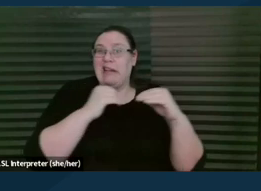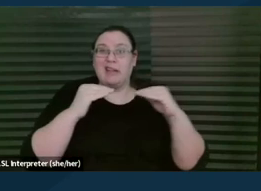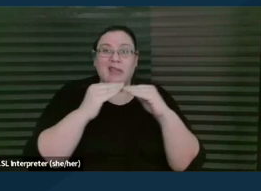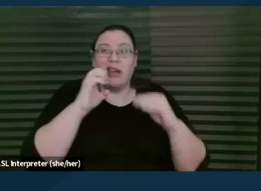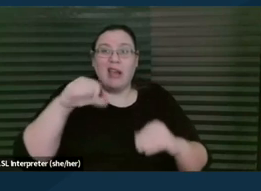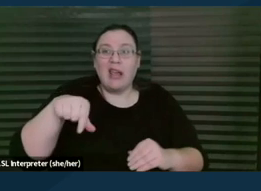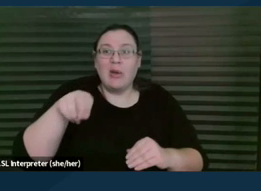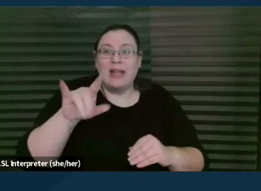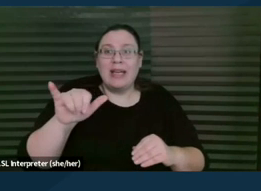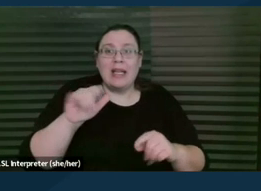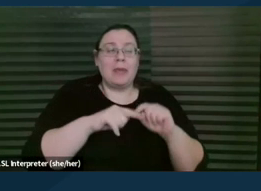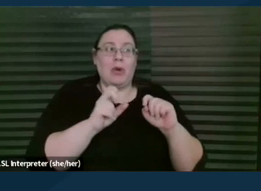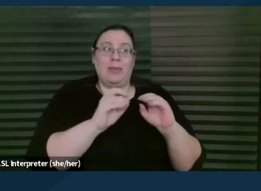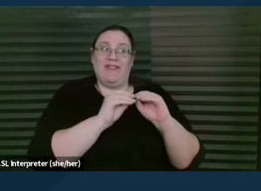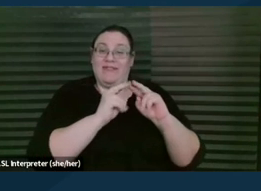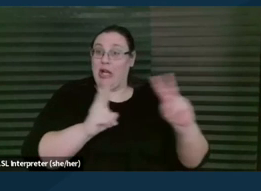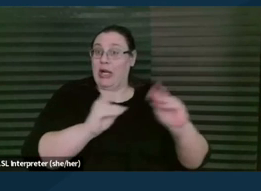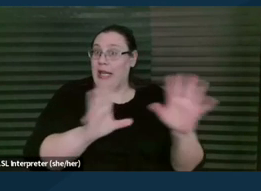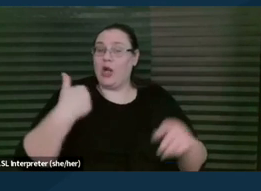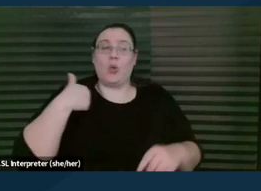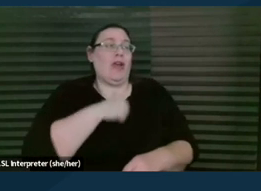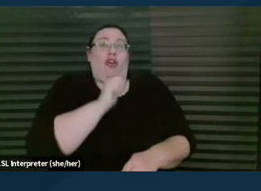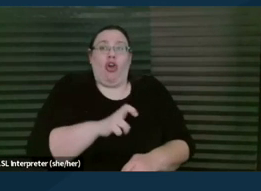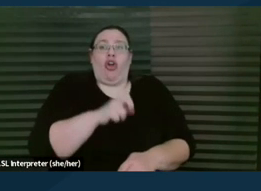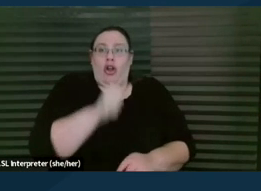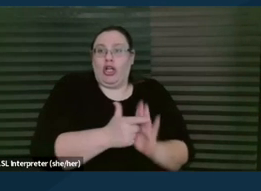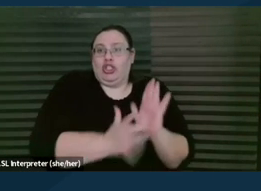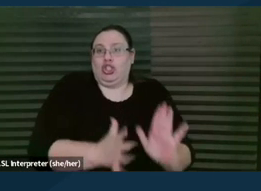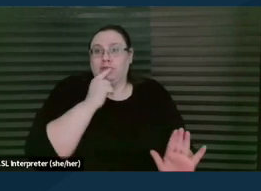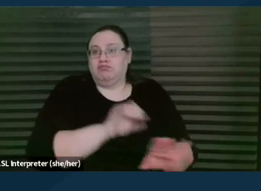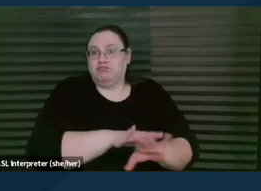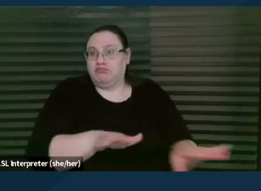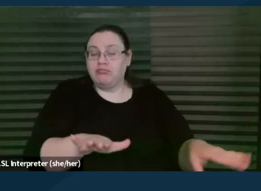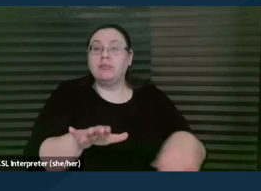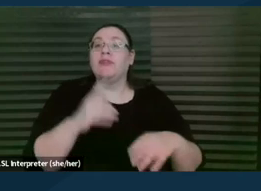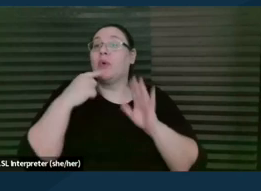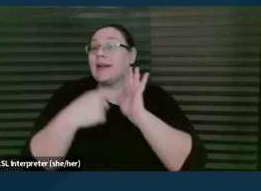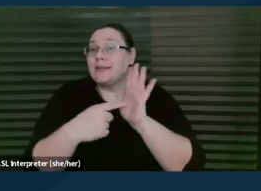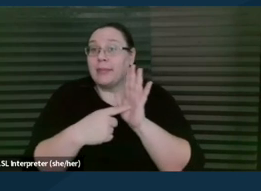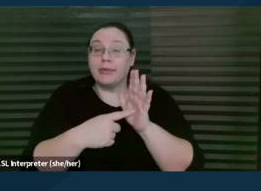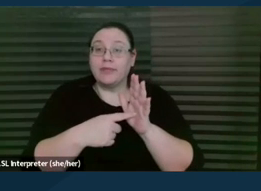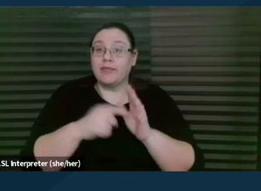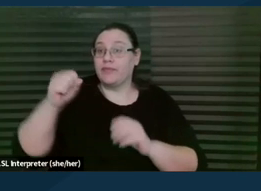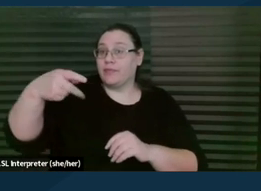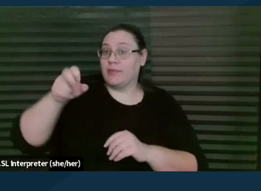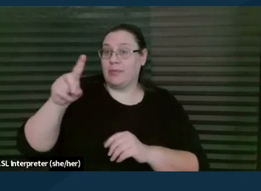and we wanna be clear about our role. So for example, in the area of special education law,